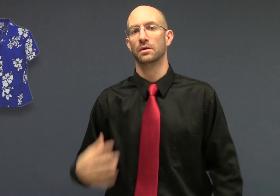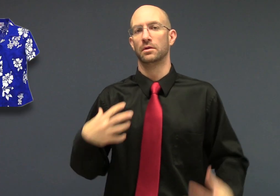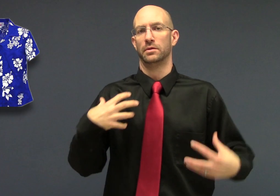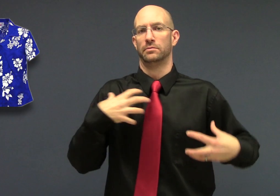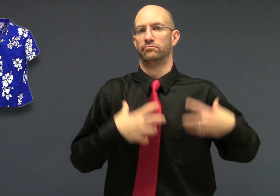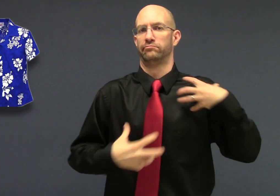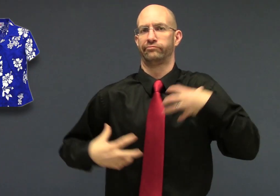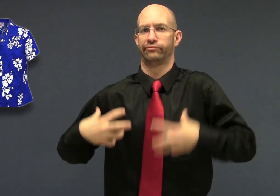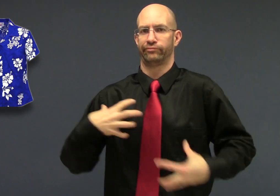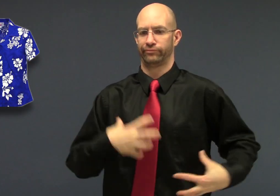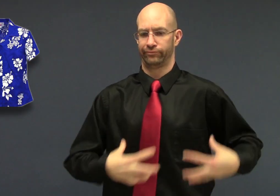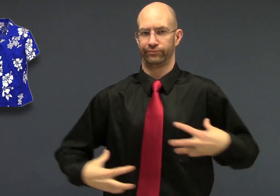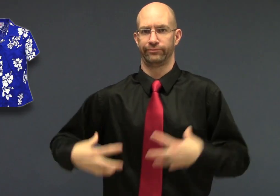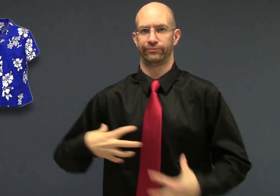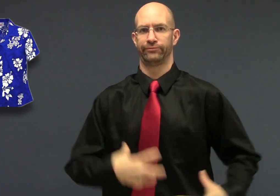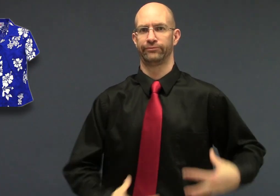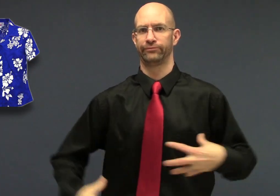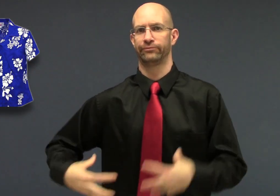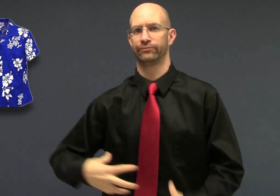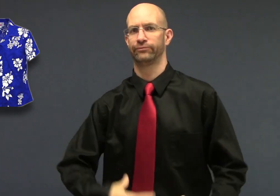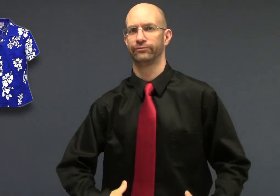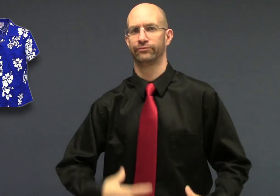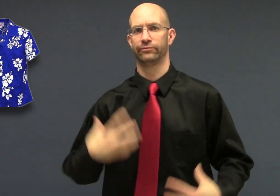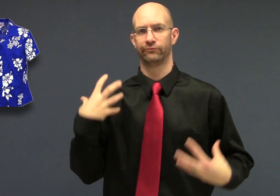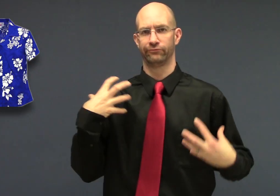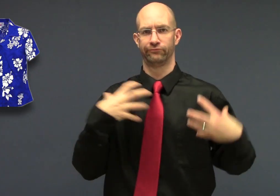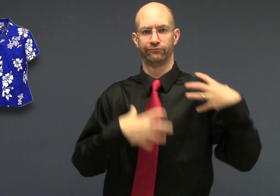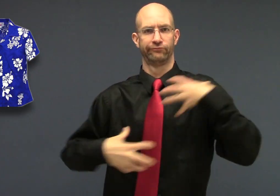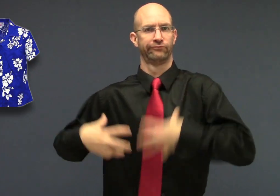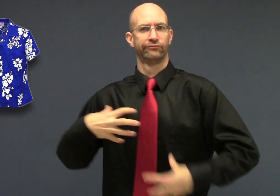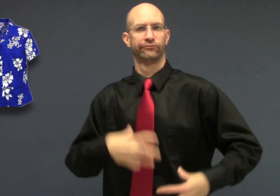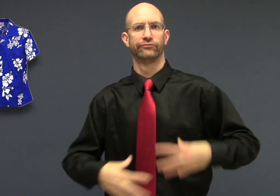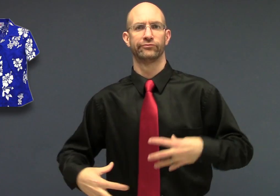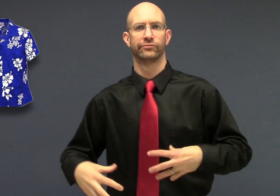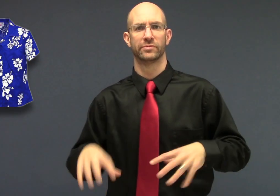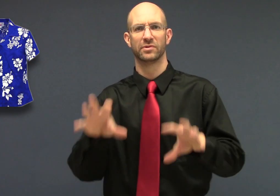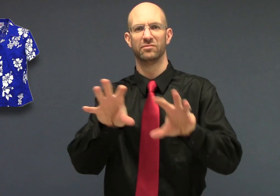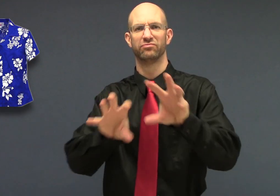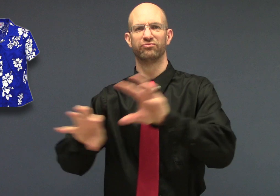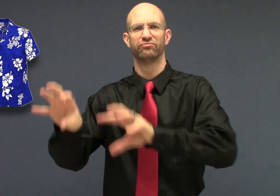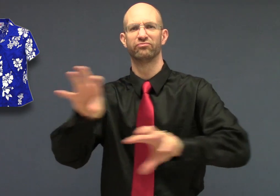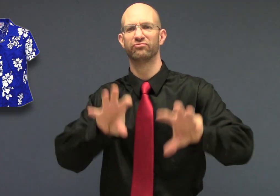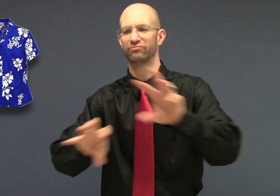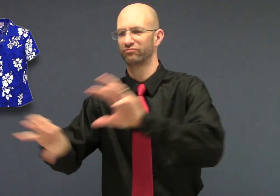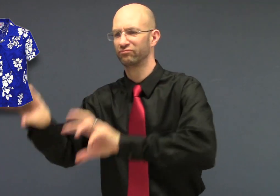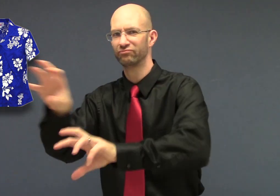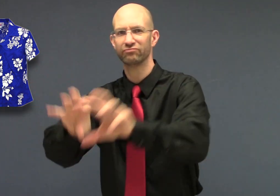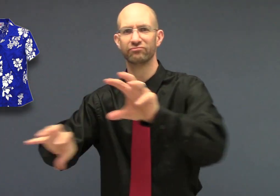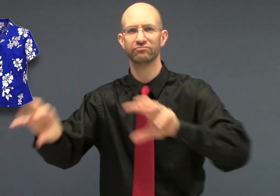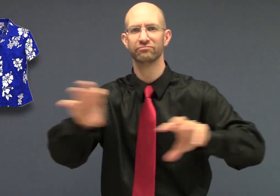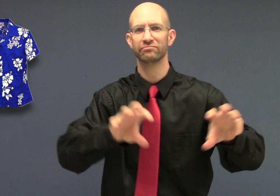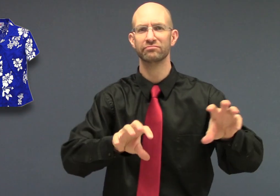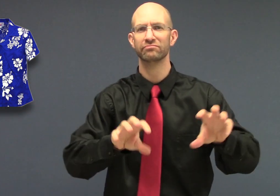PATTERNED